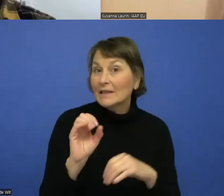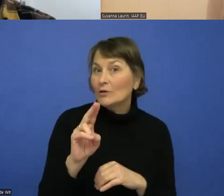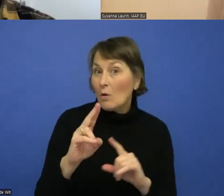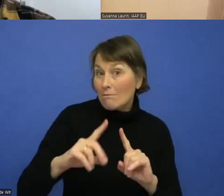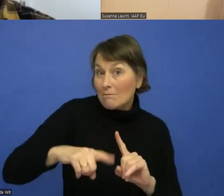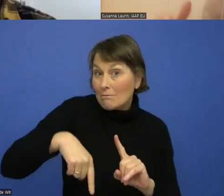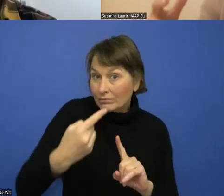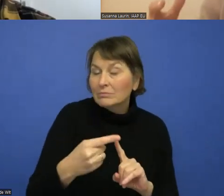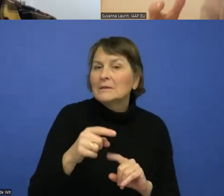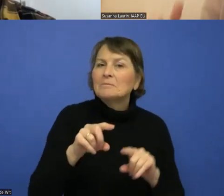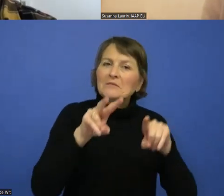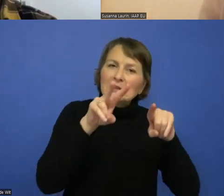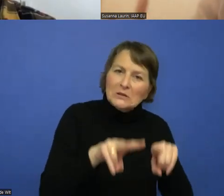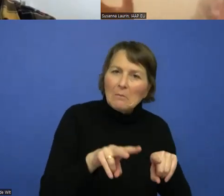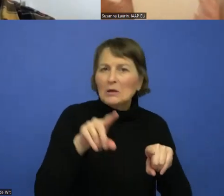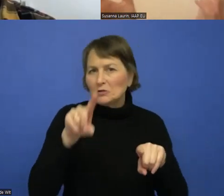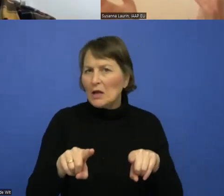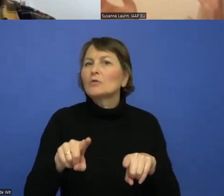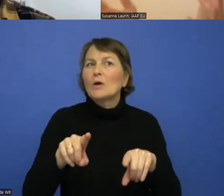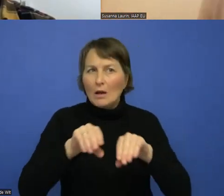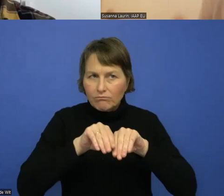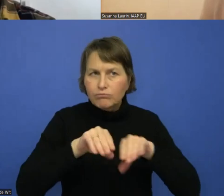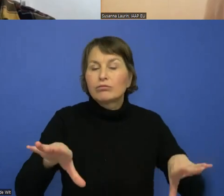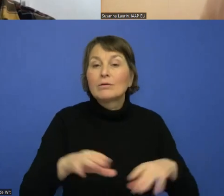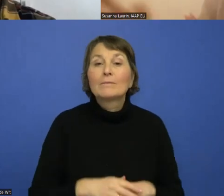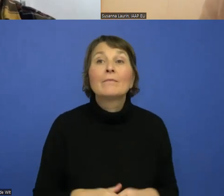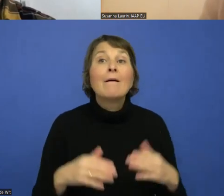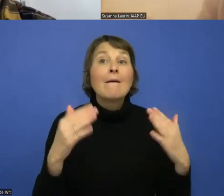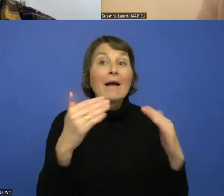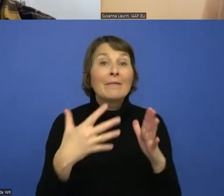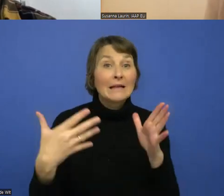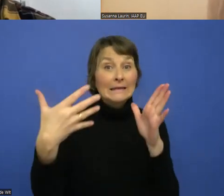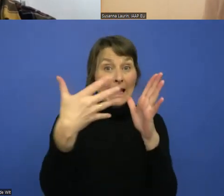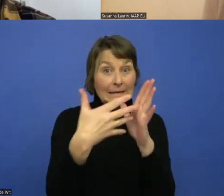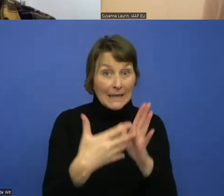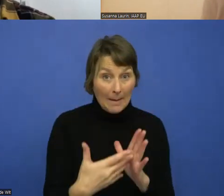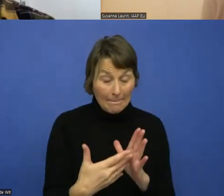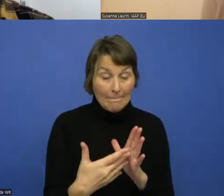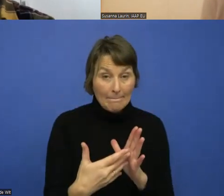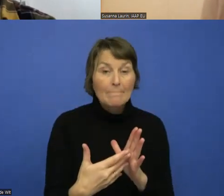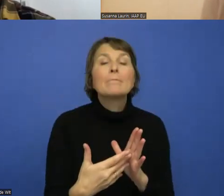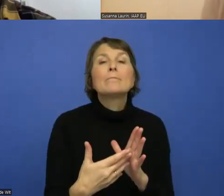And then that means that the exam window of March, April will cover the new version of the body of knowledge.